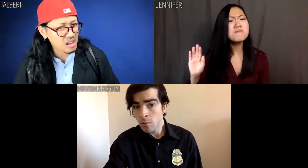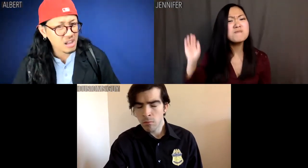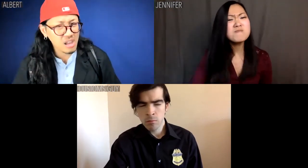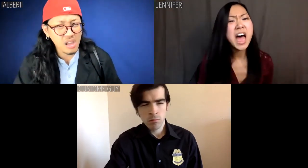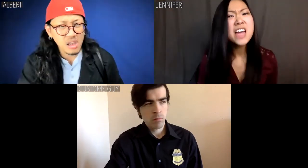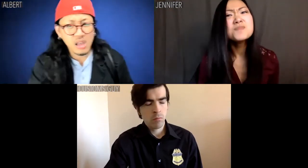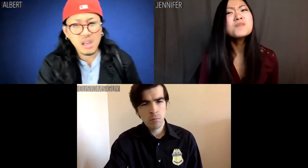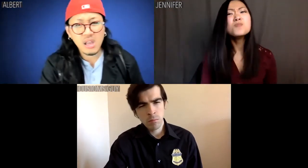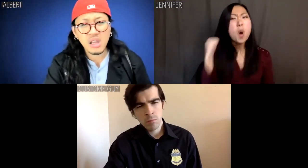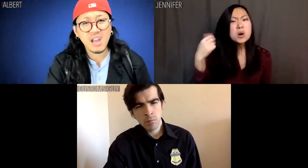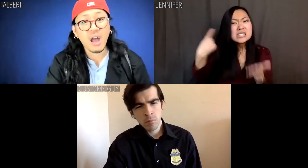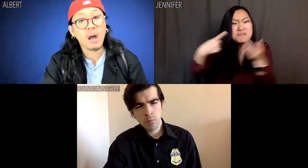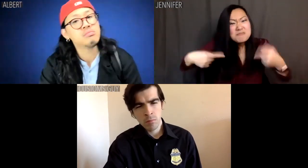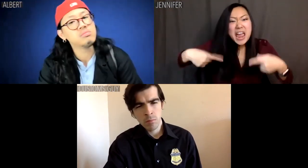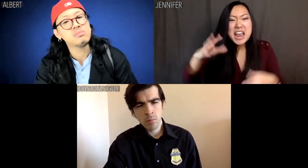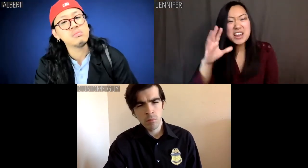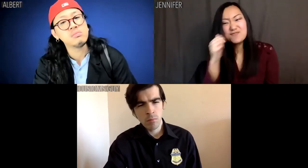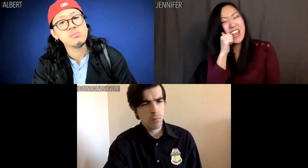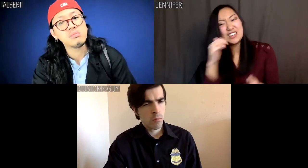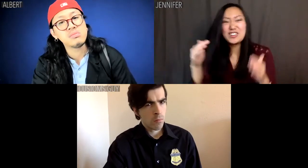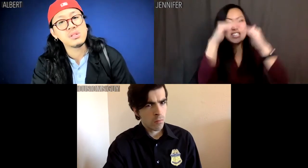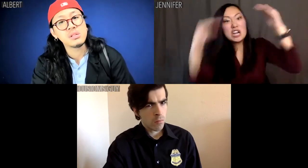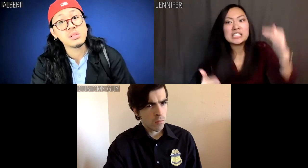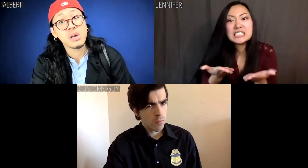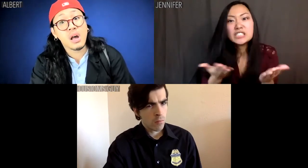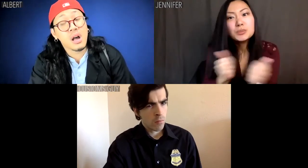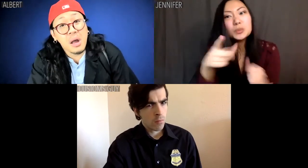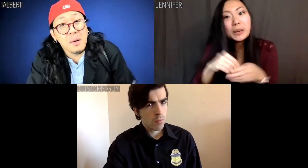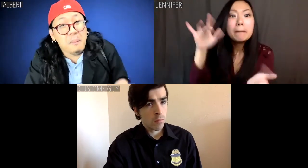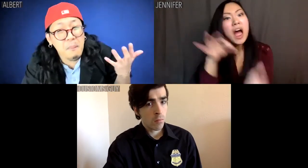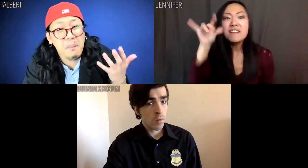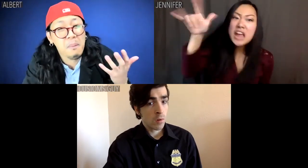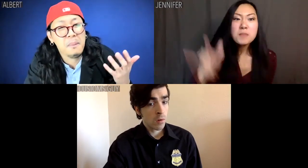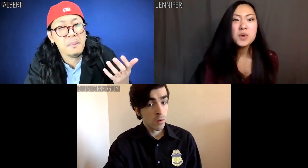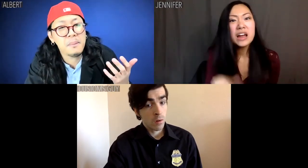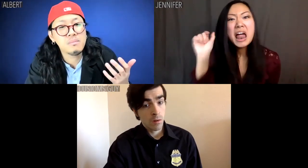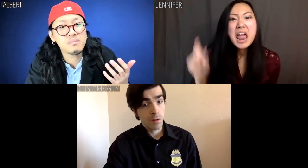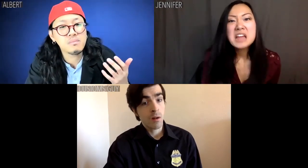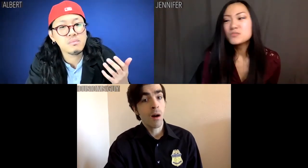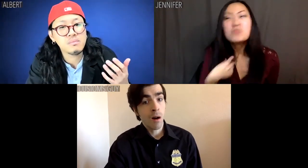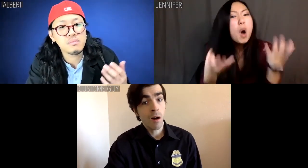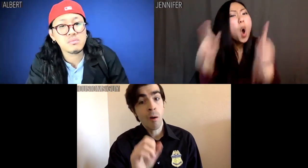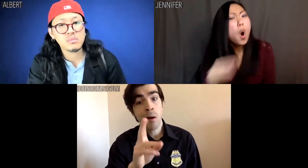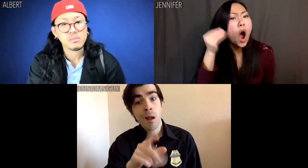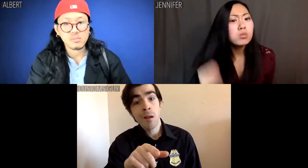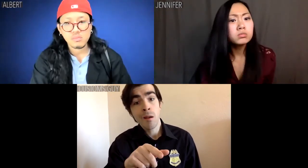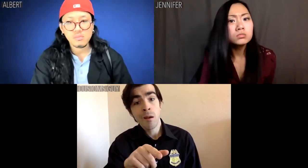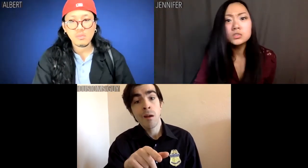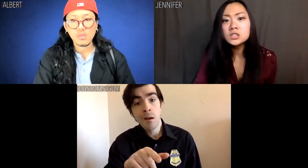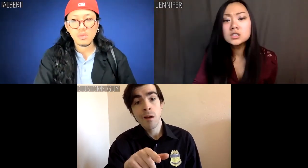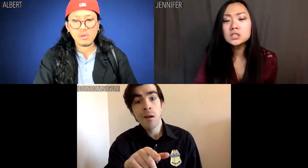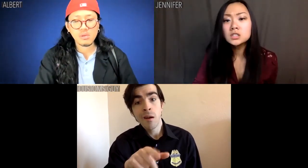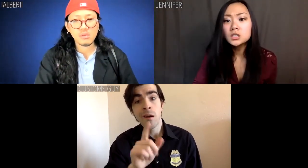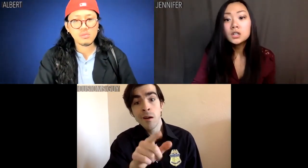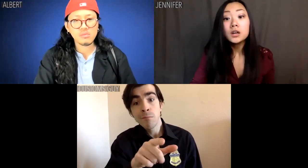Jennifer: [whispering] HEY I'm not going to debate racial injustice with you in the middle of L.A.X. frickin' airport. I just frickin' want to go home.